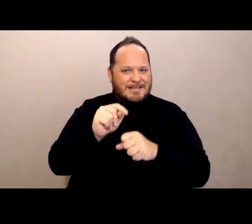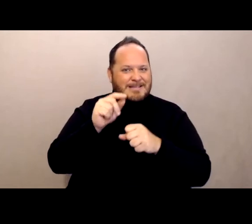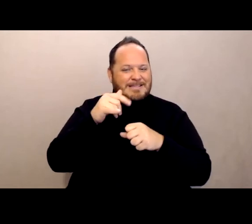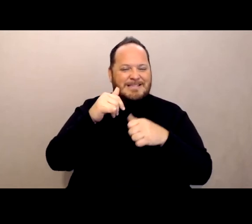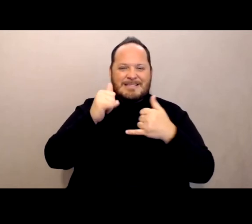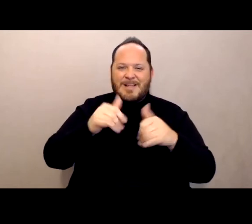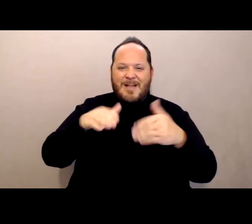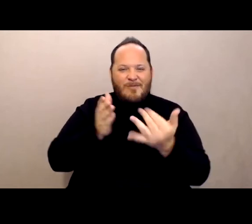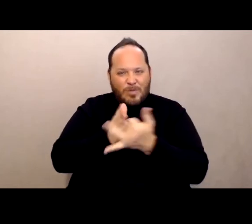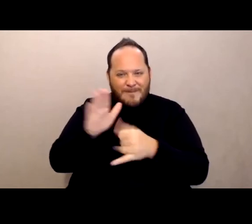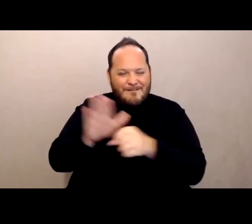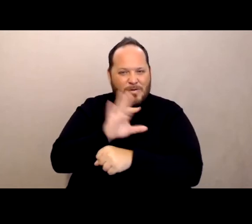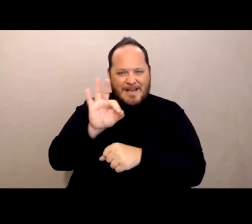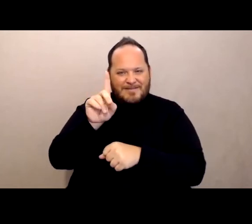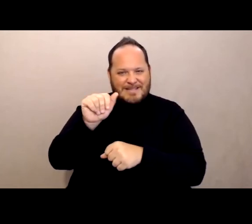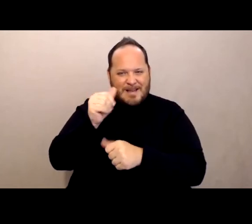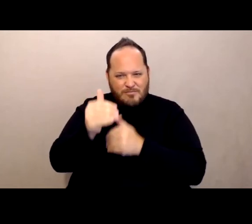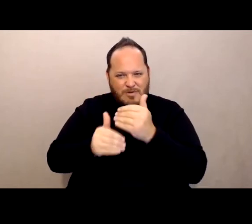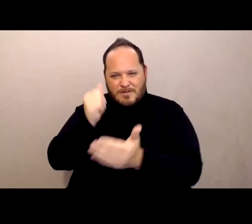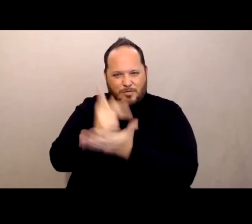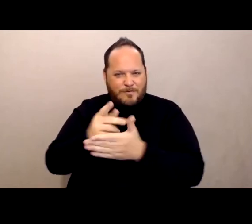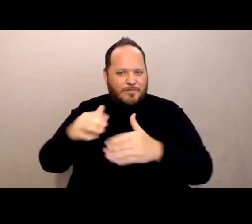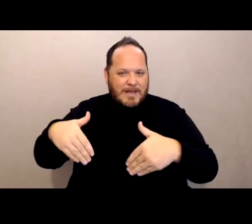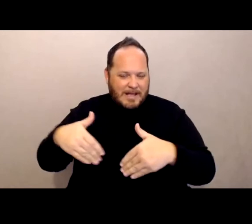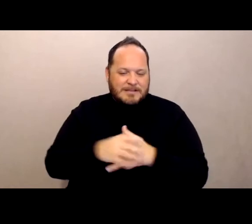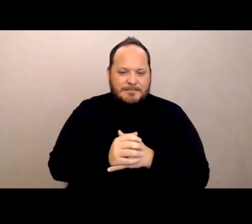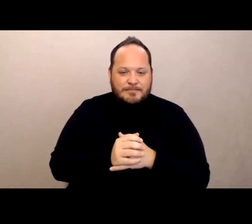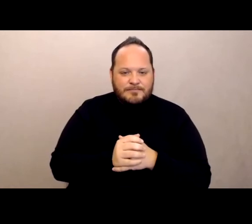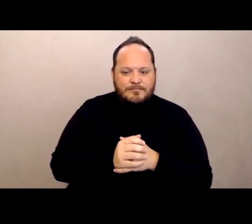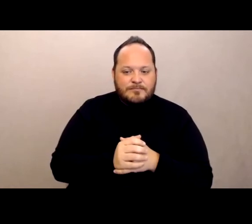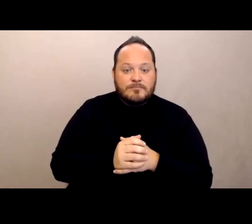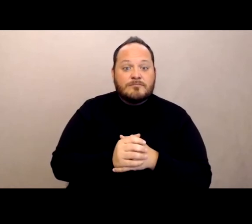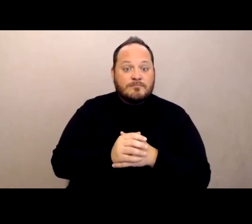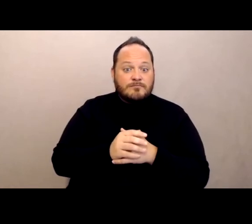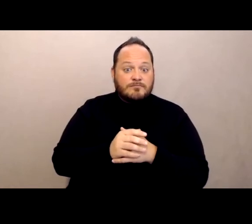yet, and then there's, you know, even if it had been there's still some doubt in my mind